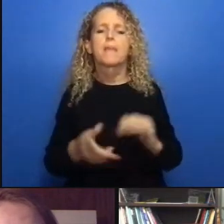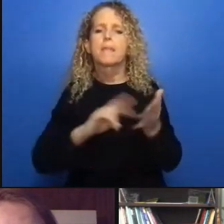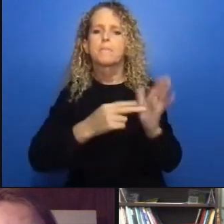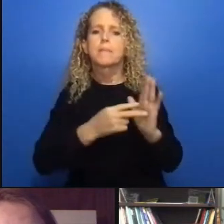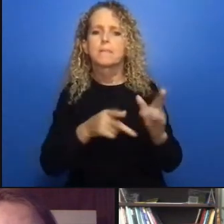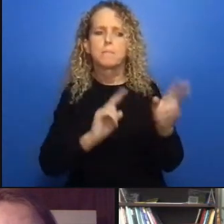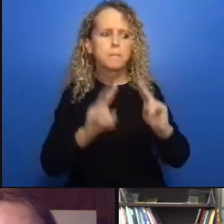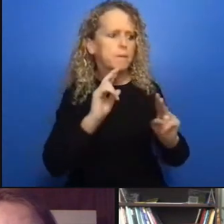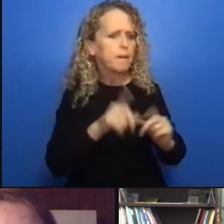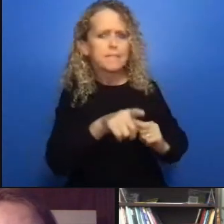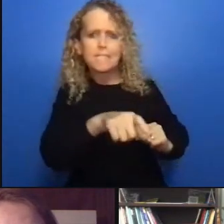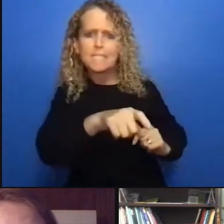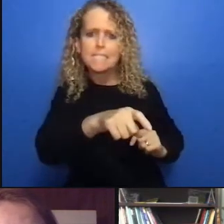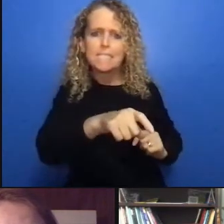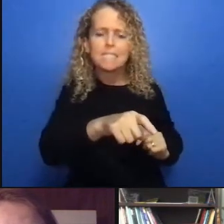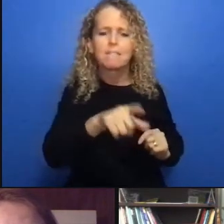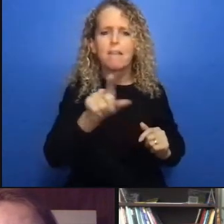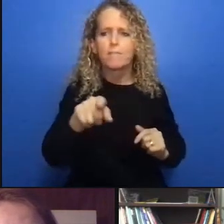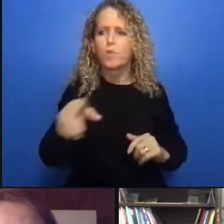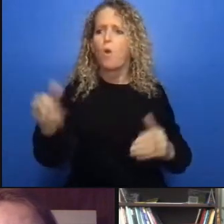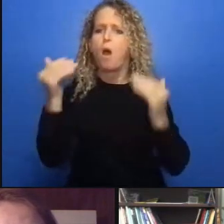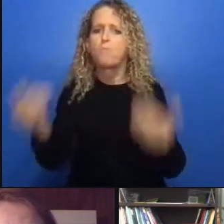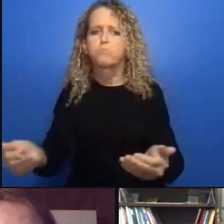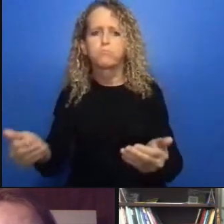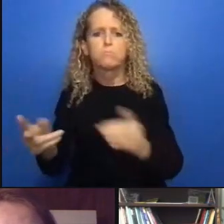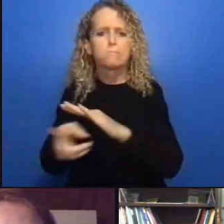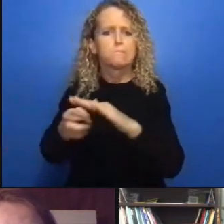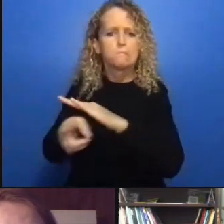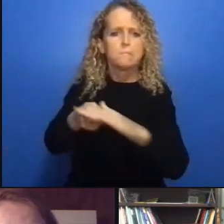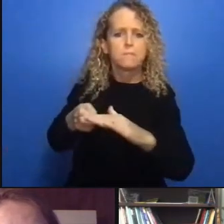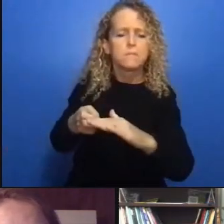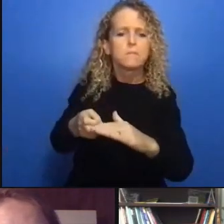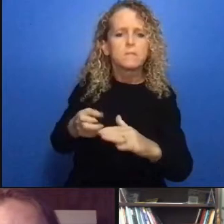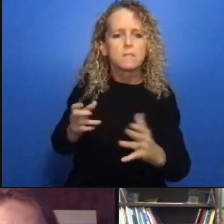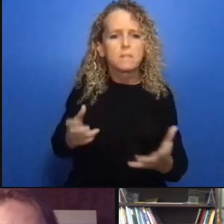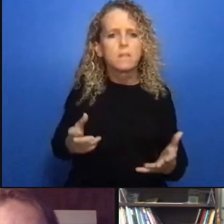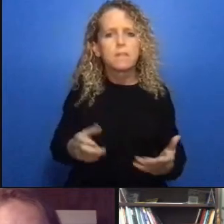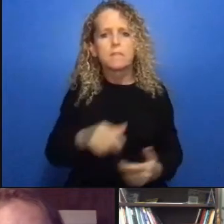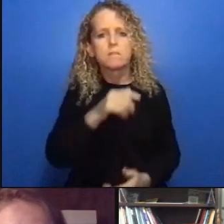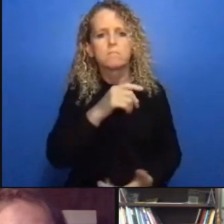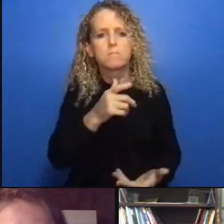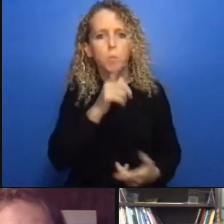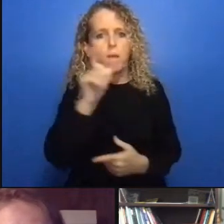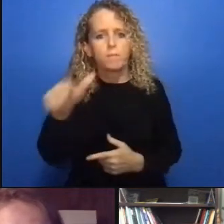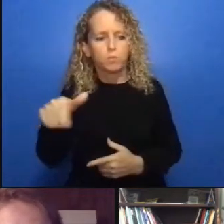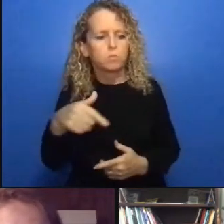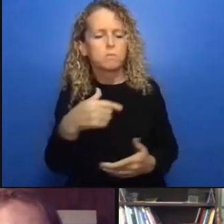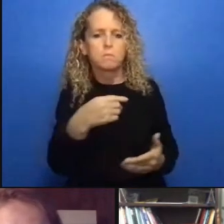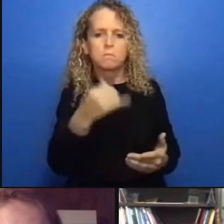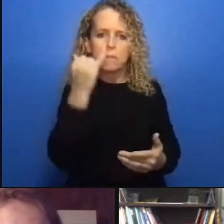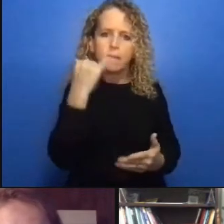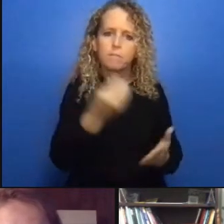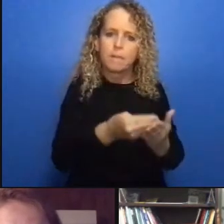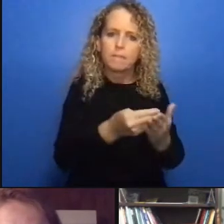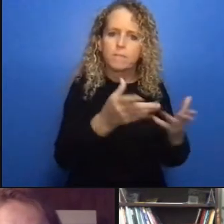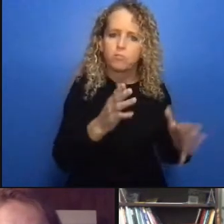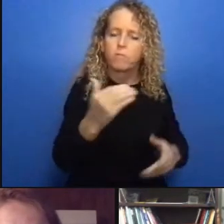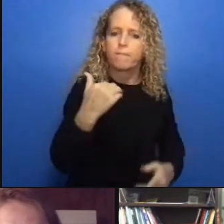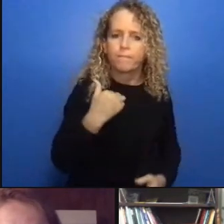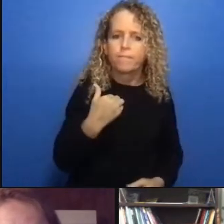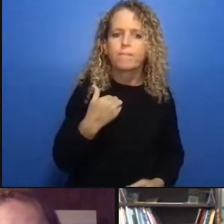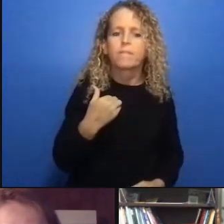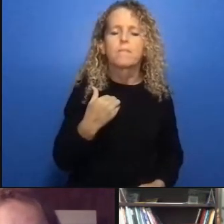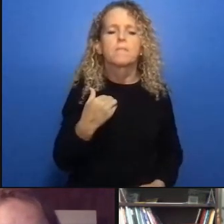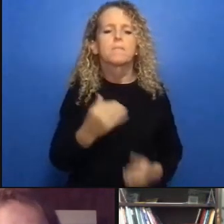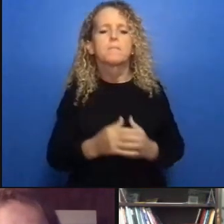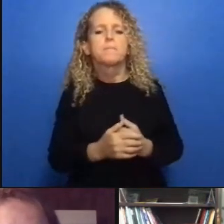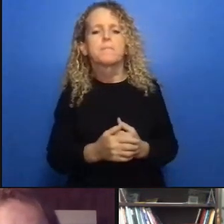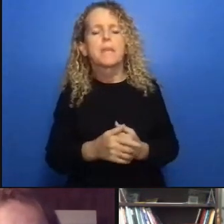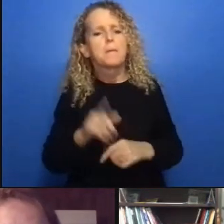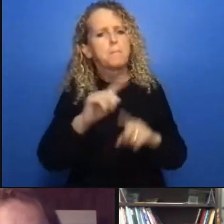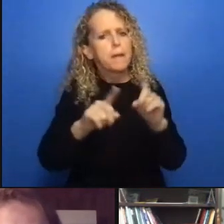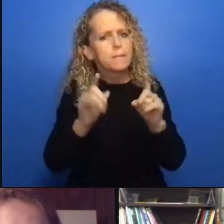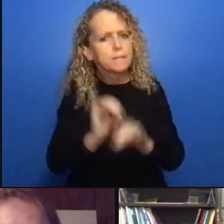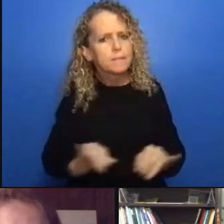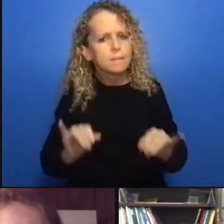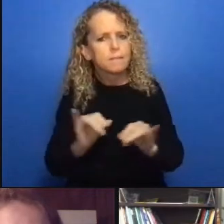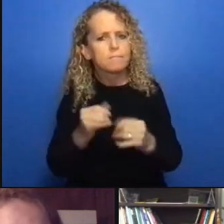concrete initiatives that help shift from the what we've called you know neoliberal individualizing